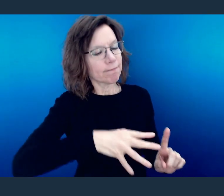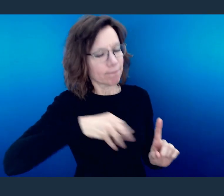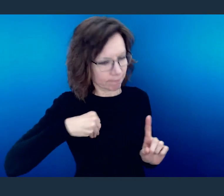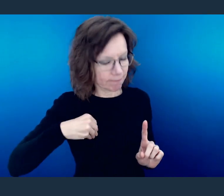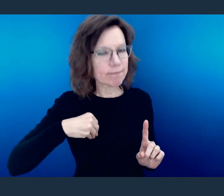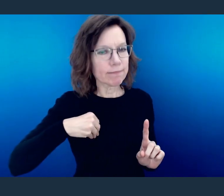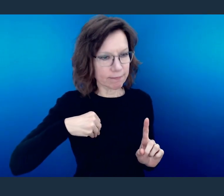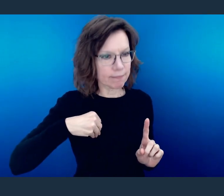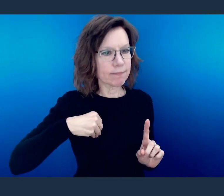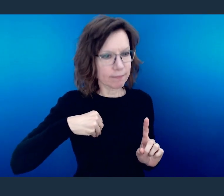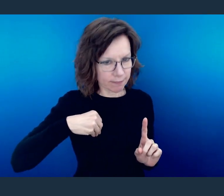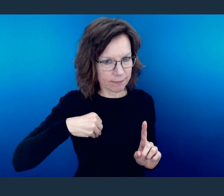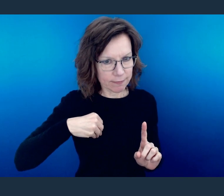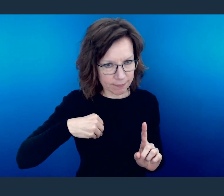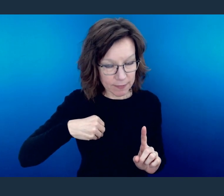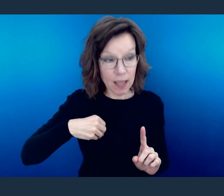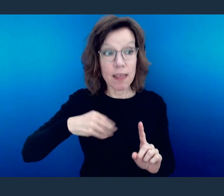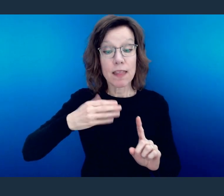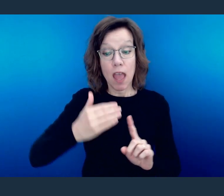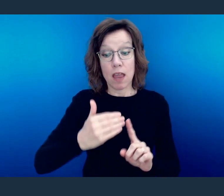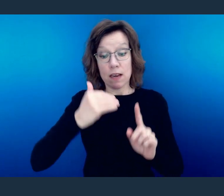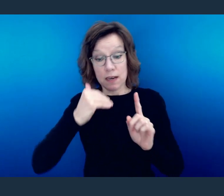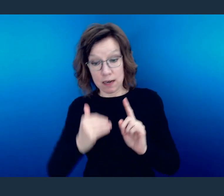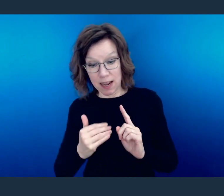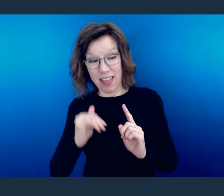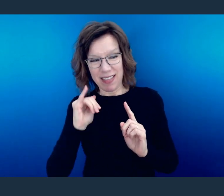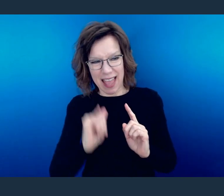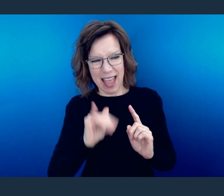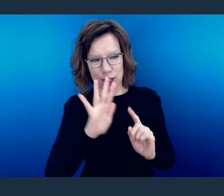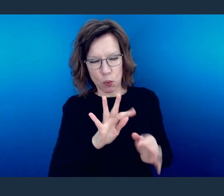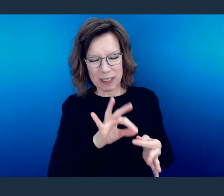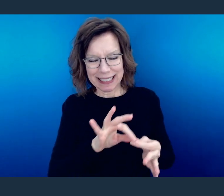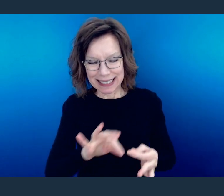And then he categorizes it and says, "this is your spiritual worship."